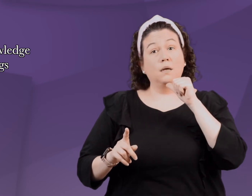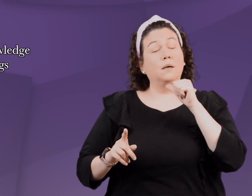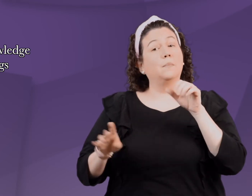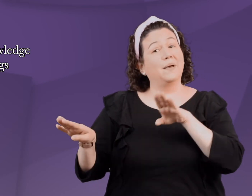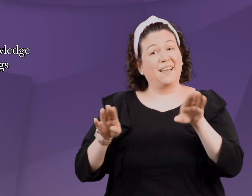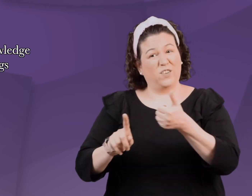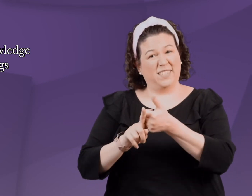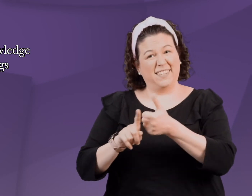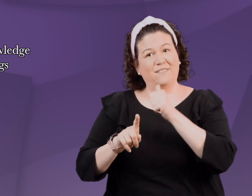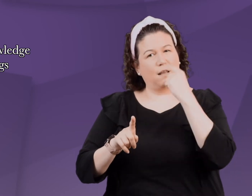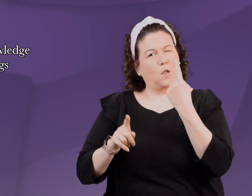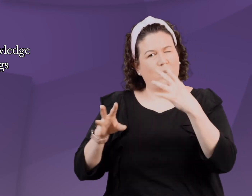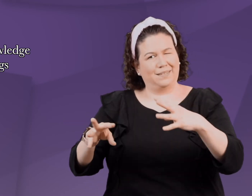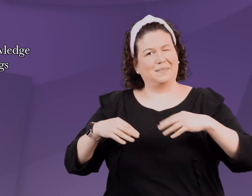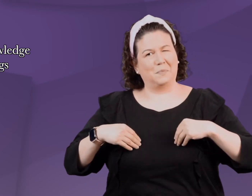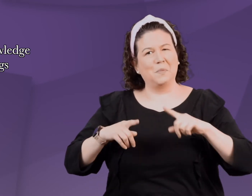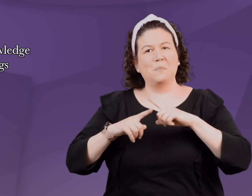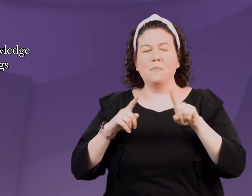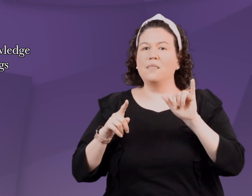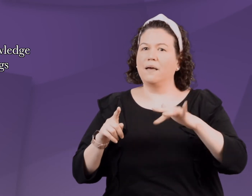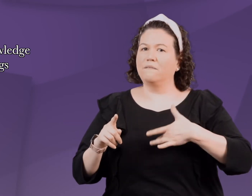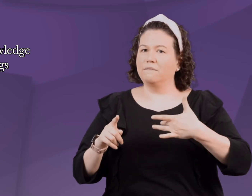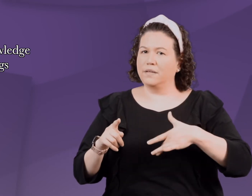by the parent, but not all behavior is.